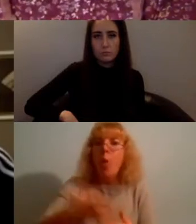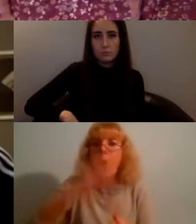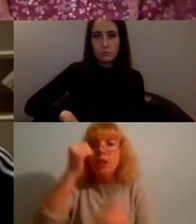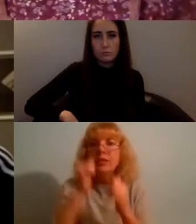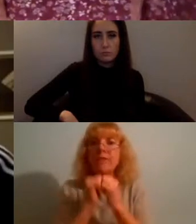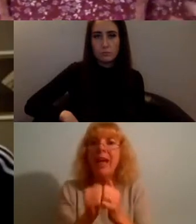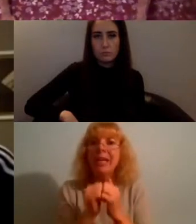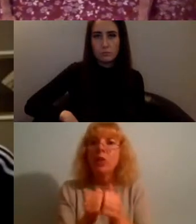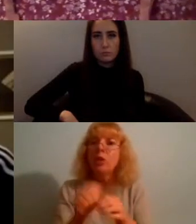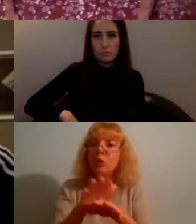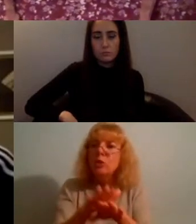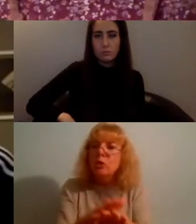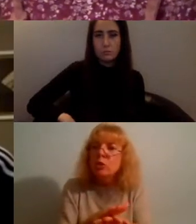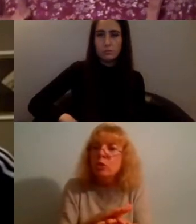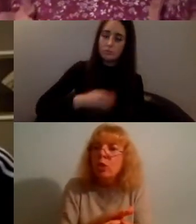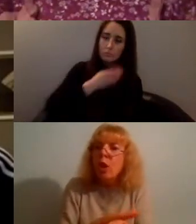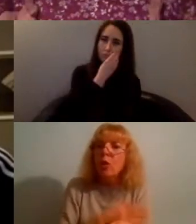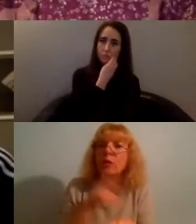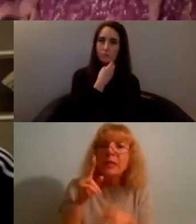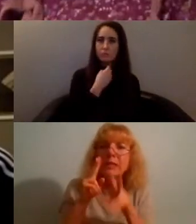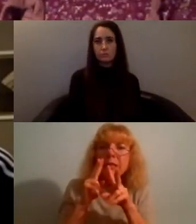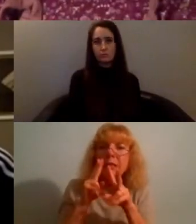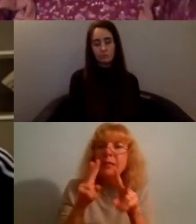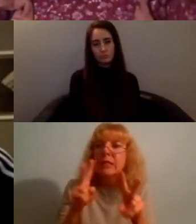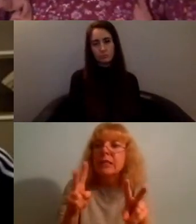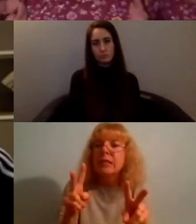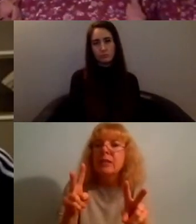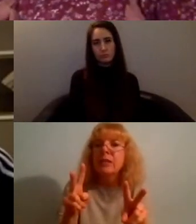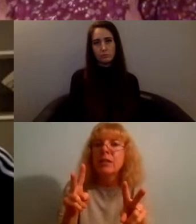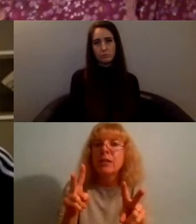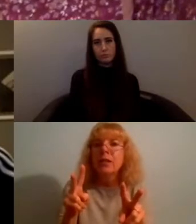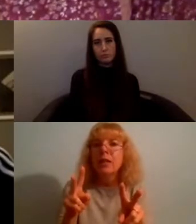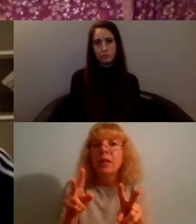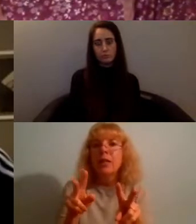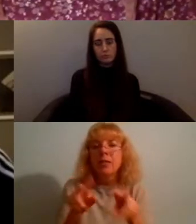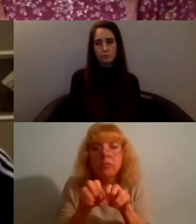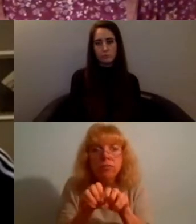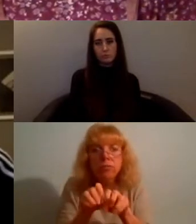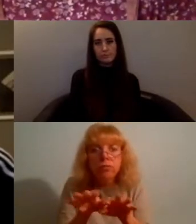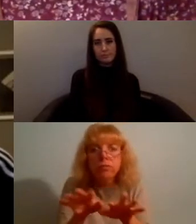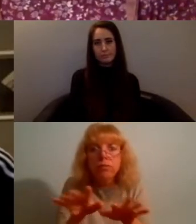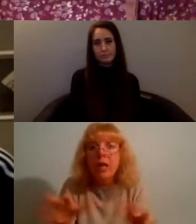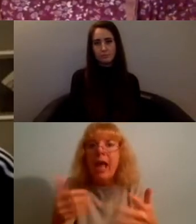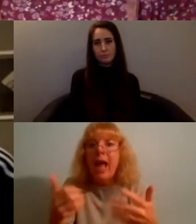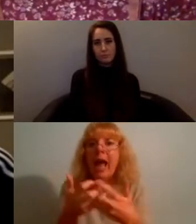you know there's this sort of yeah this knock-on effect of how you impact your communities as well